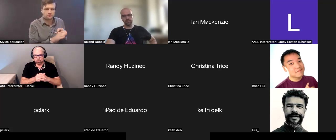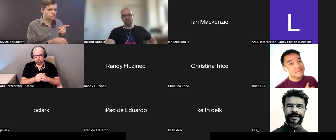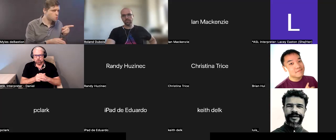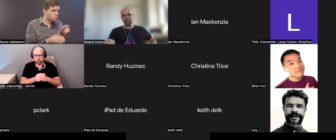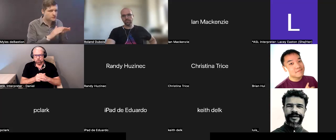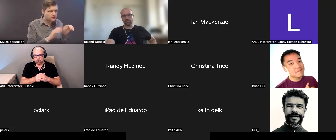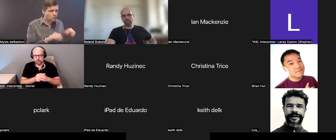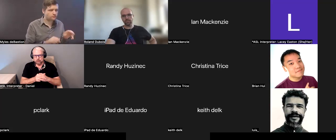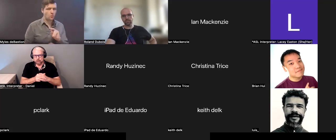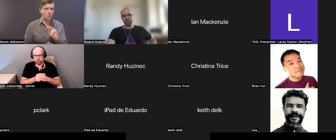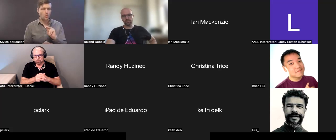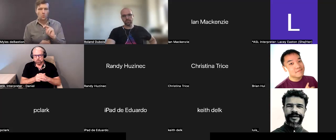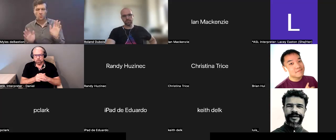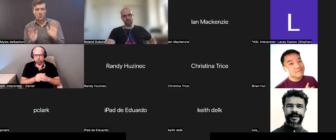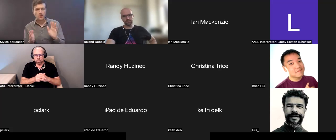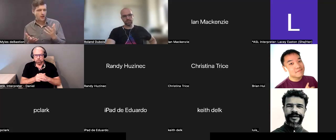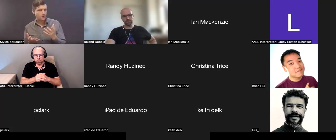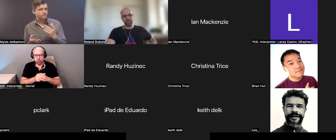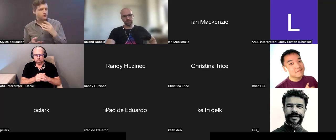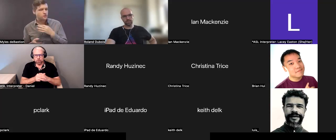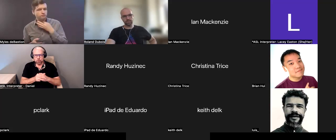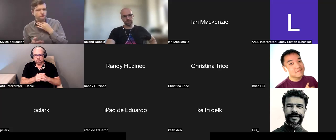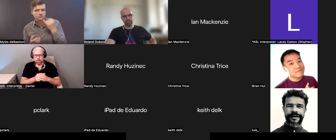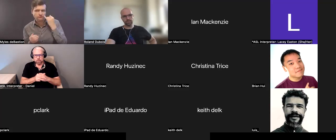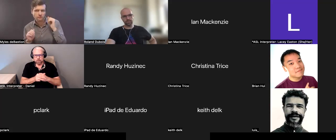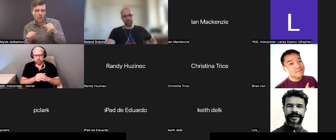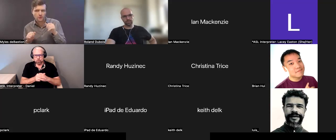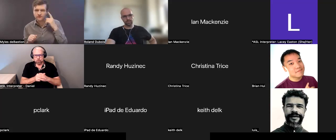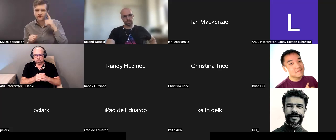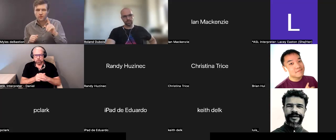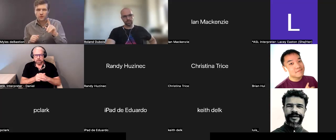You know, we could add that but -- I didn't want to do that to make the general community, I wanted